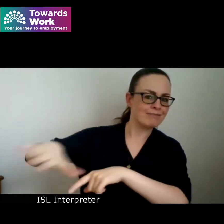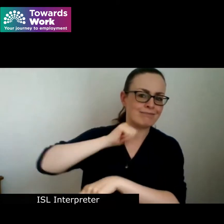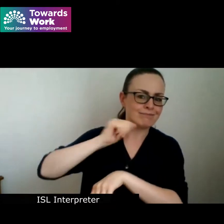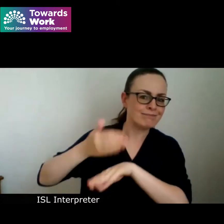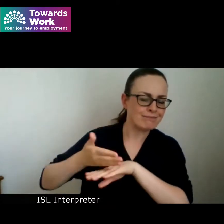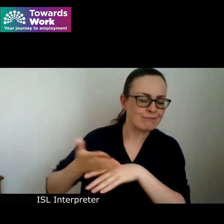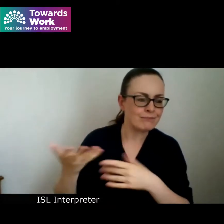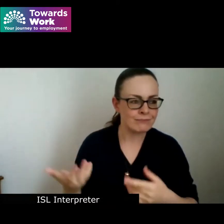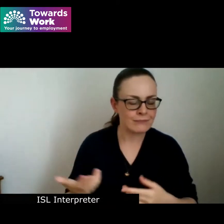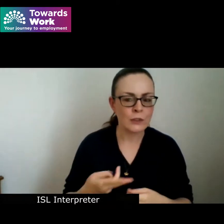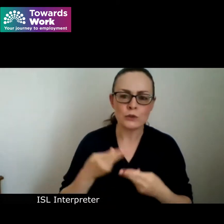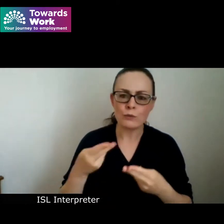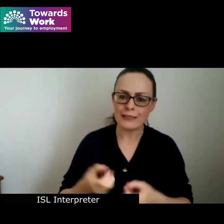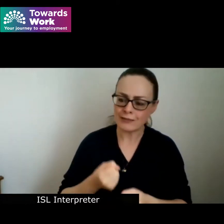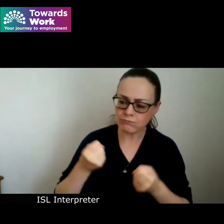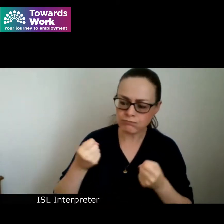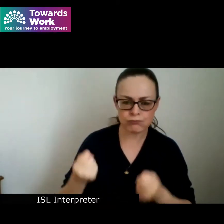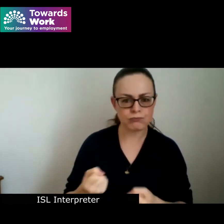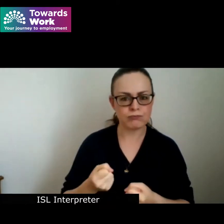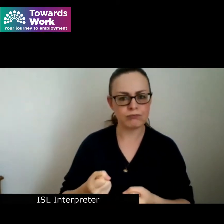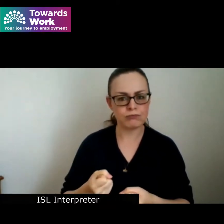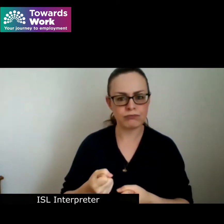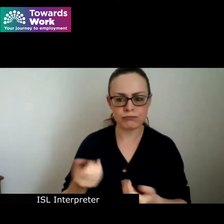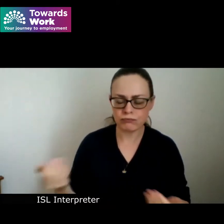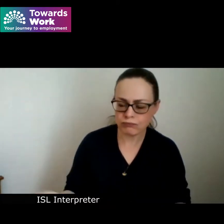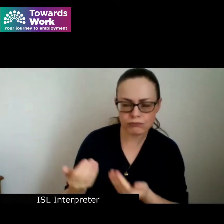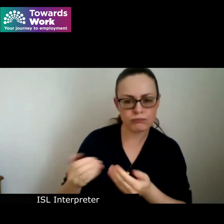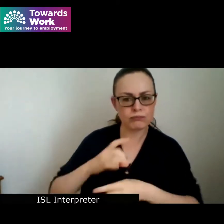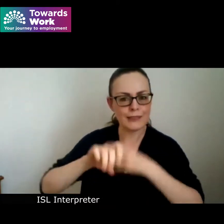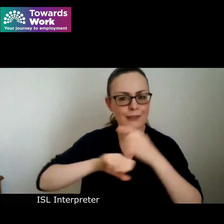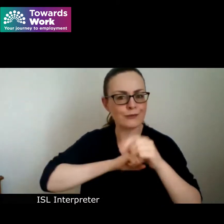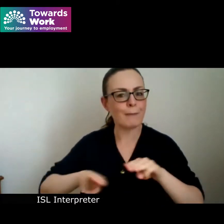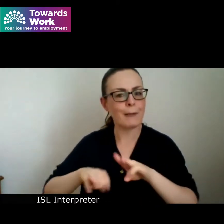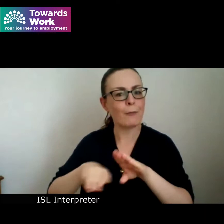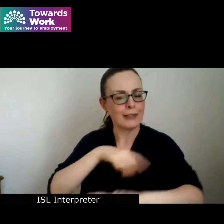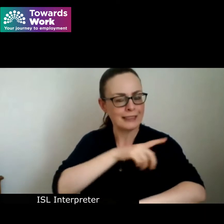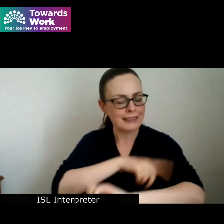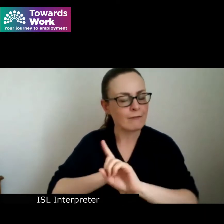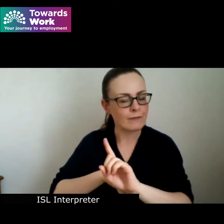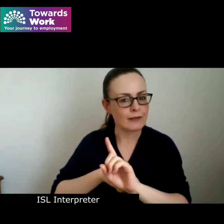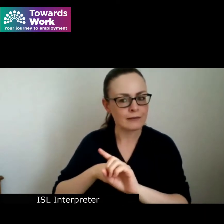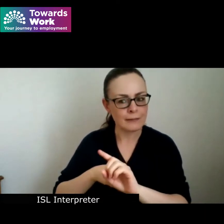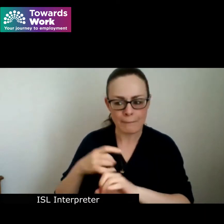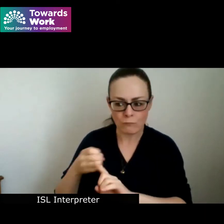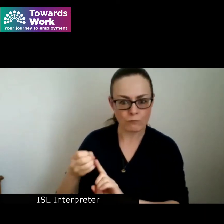to strengthen our efforts to ensure that people with disabilities realize their full potential